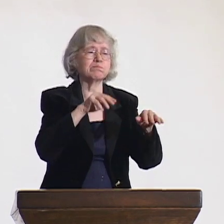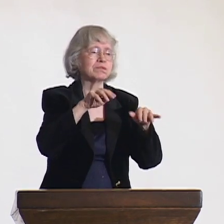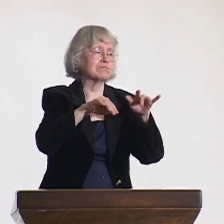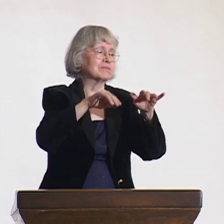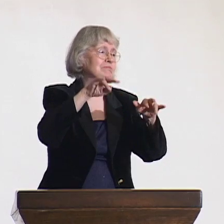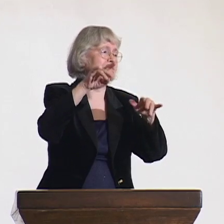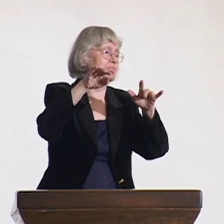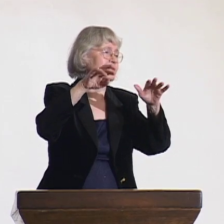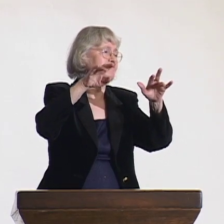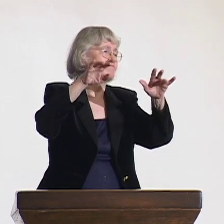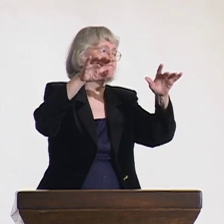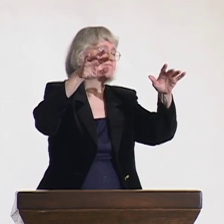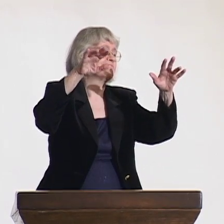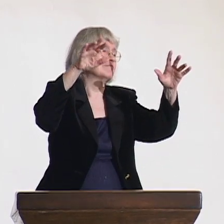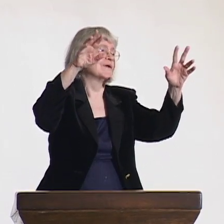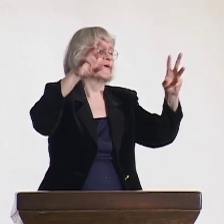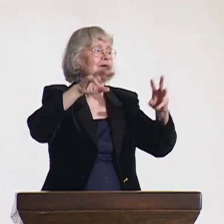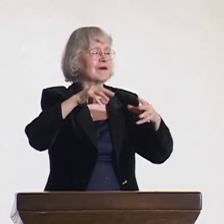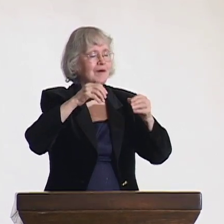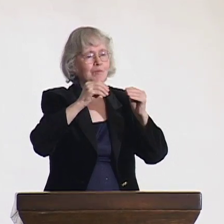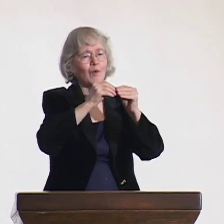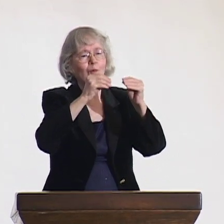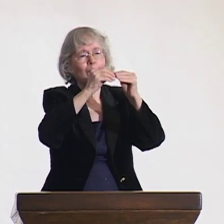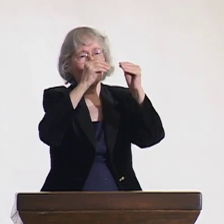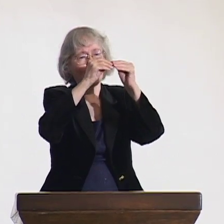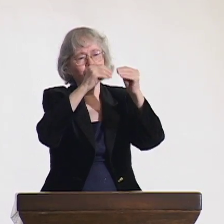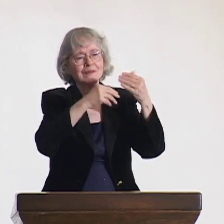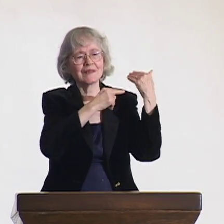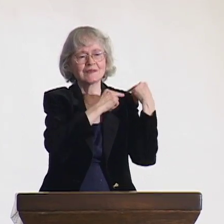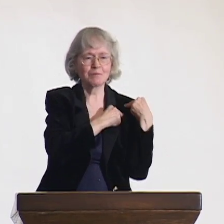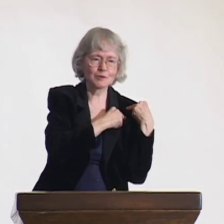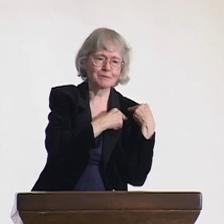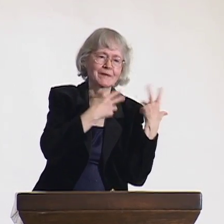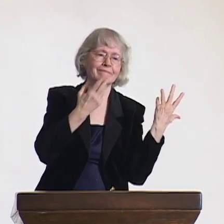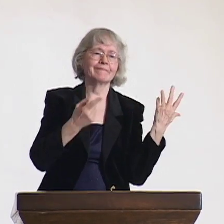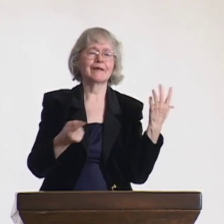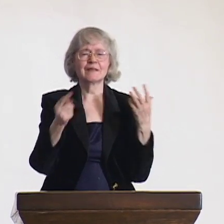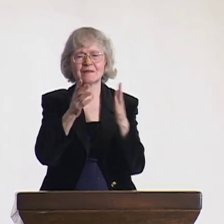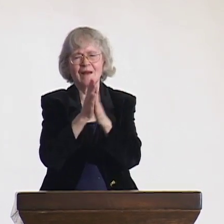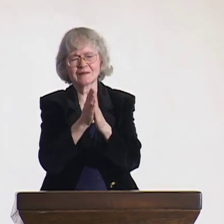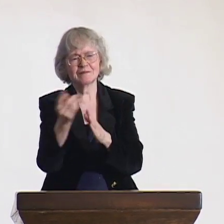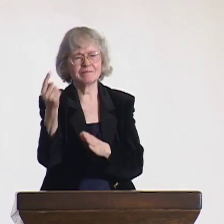I was asked to chair and work with committees and groups. That is how I got started